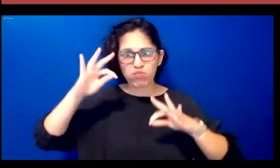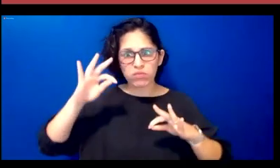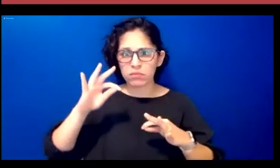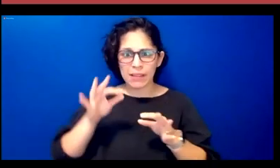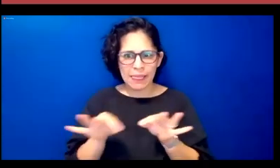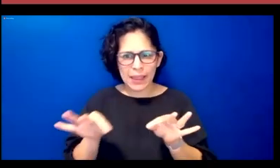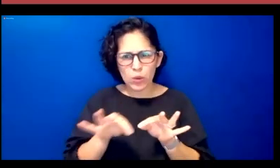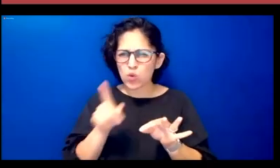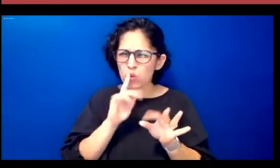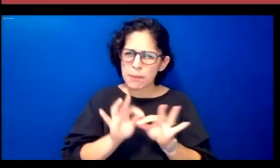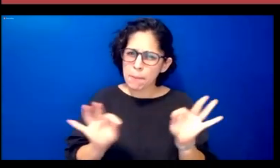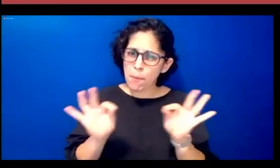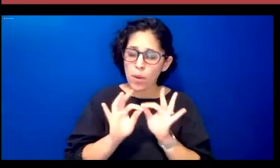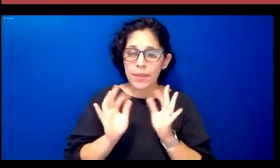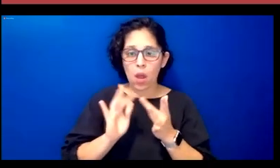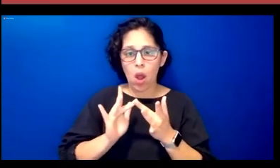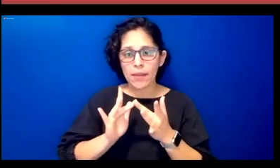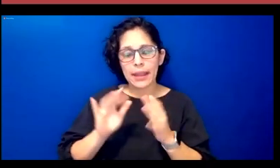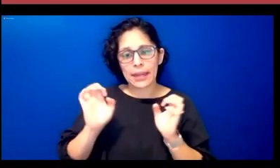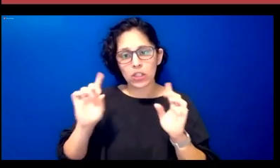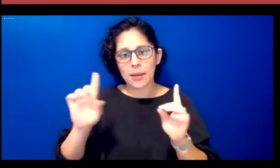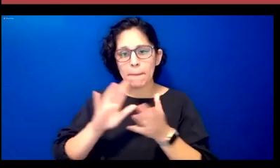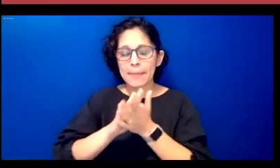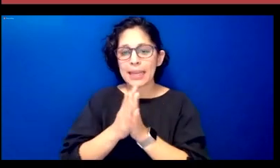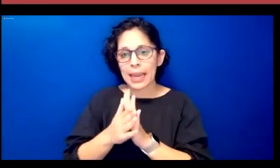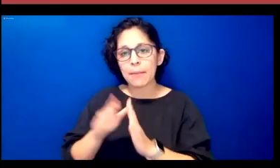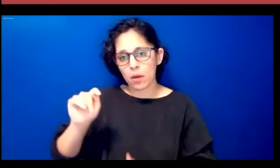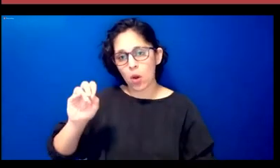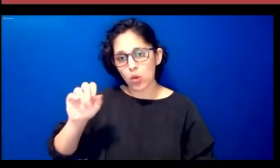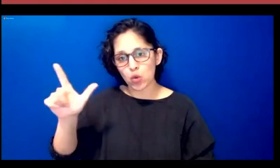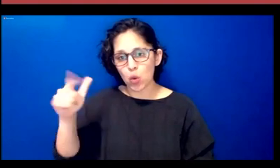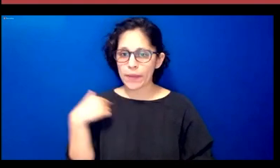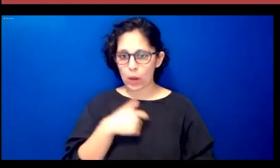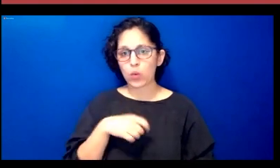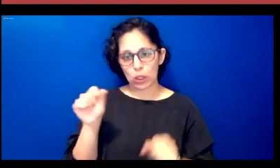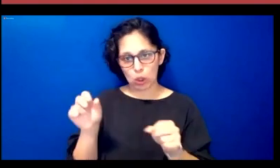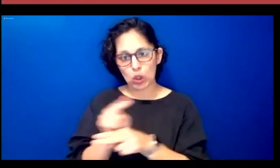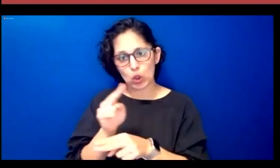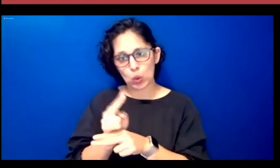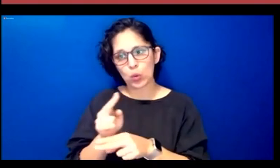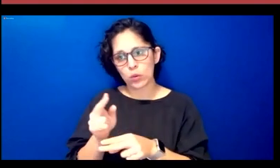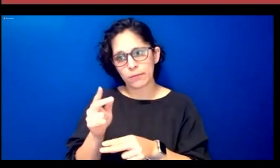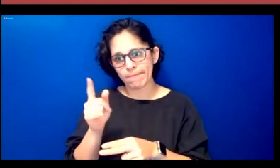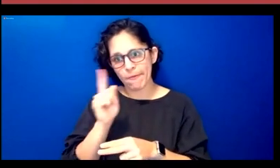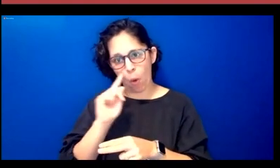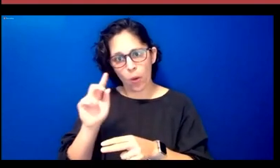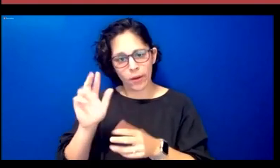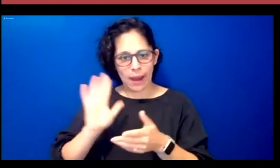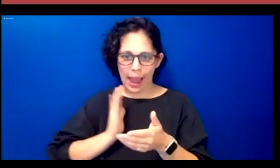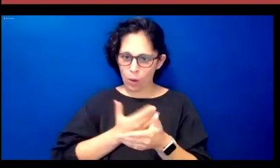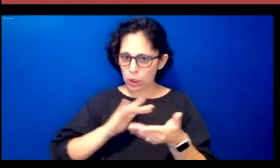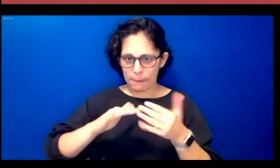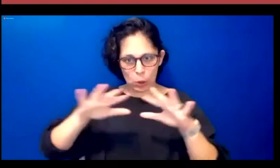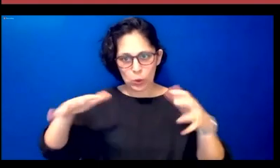a tool that we could um we could leverage for the benefit of our people um it's not